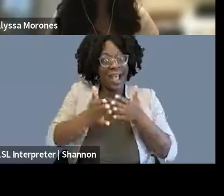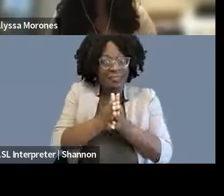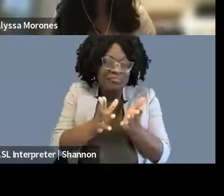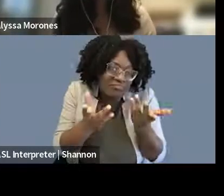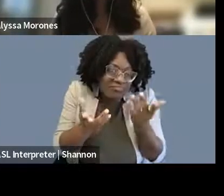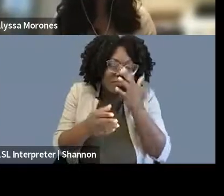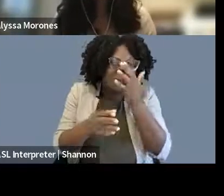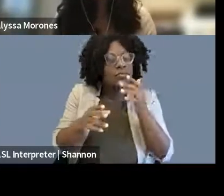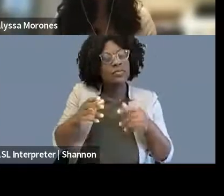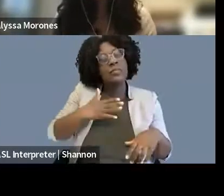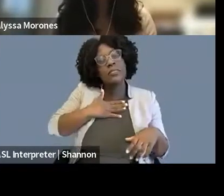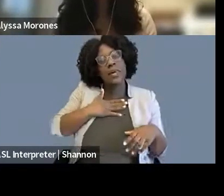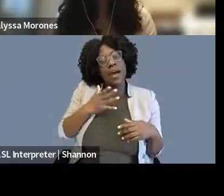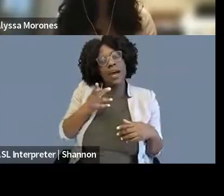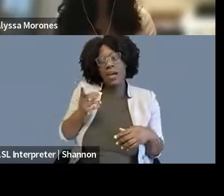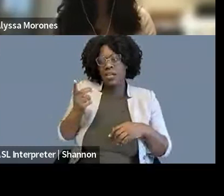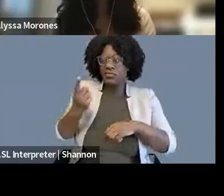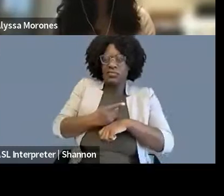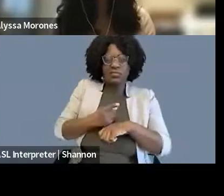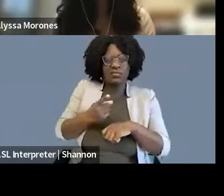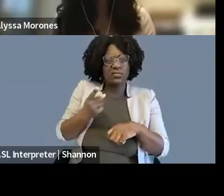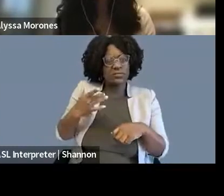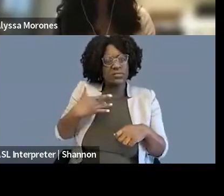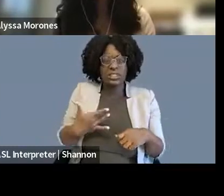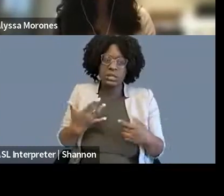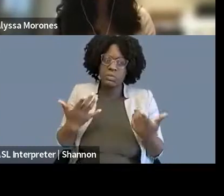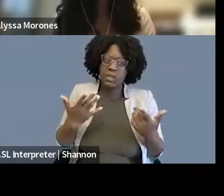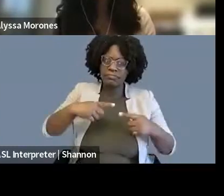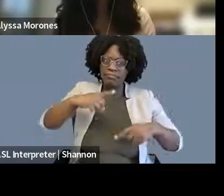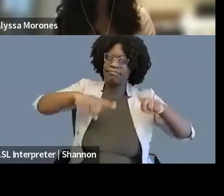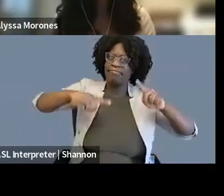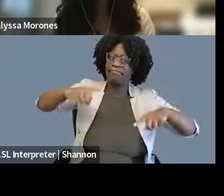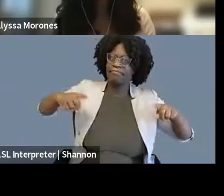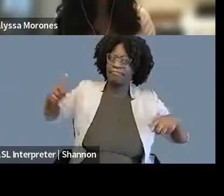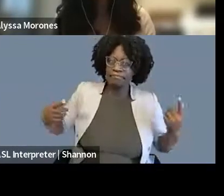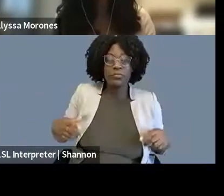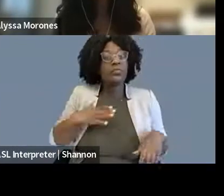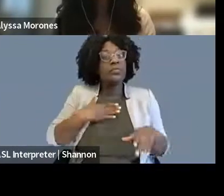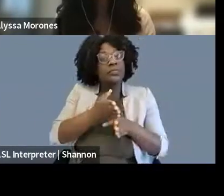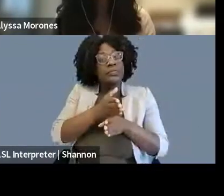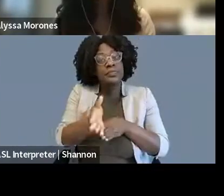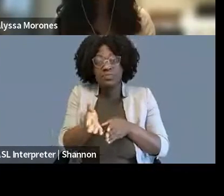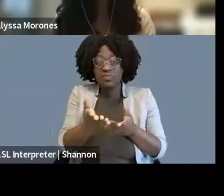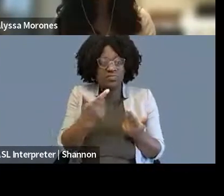from each other, but over the course of my career, I've done pretty much everything, I think.